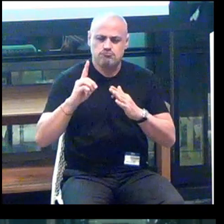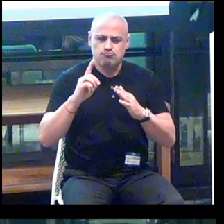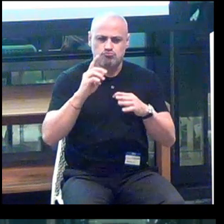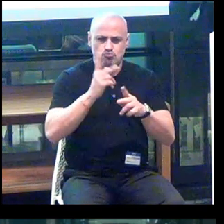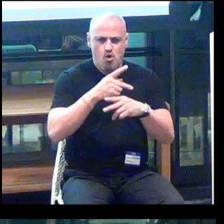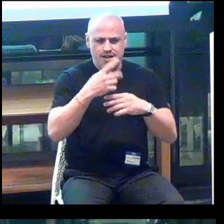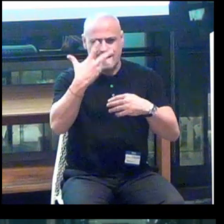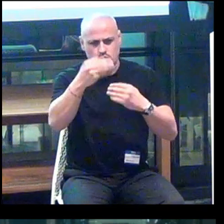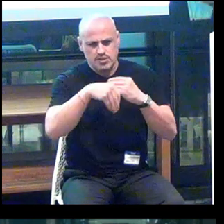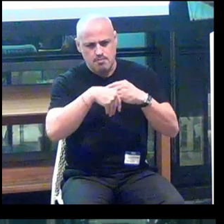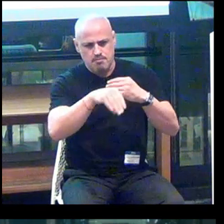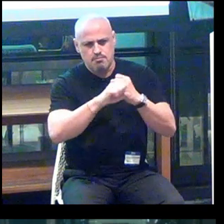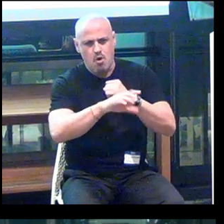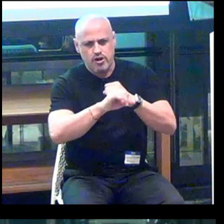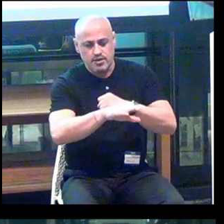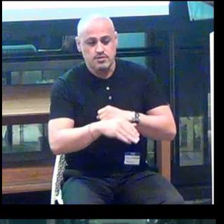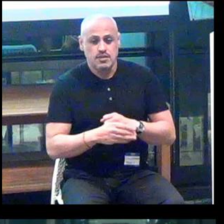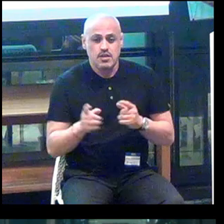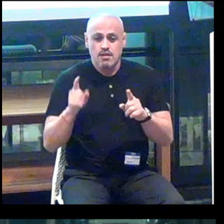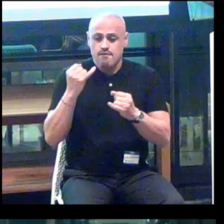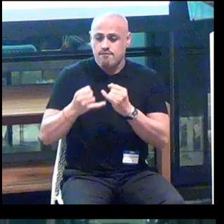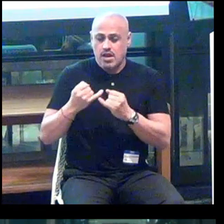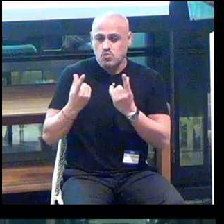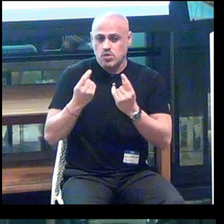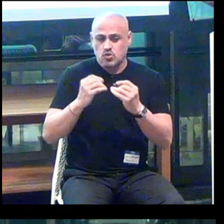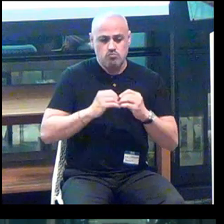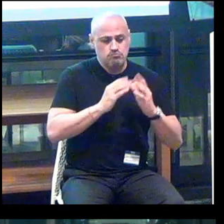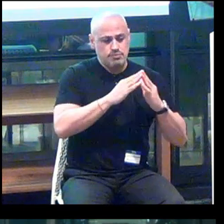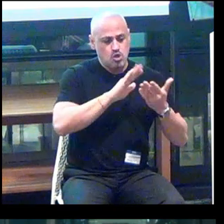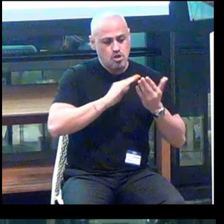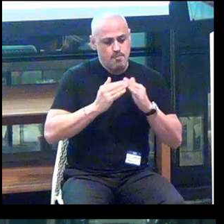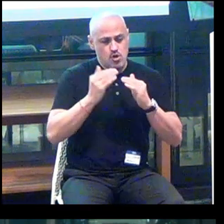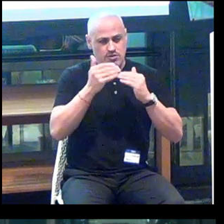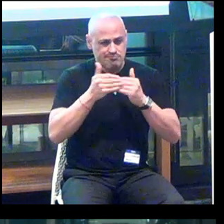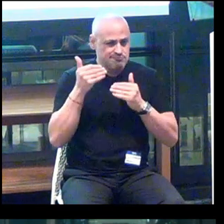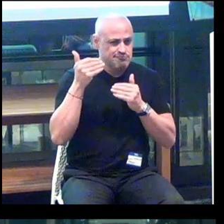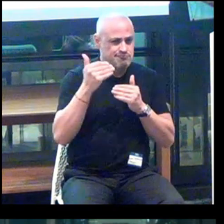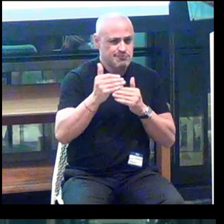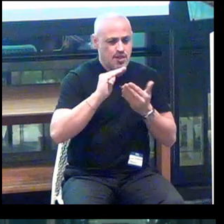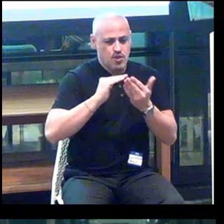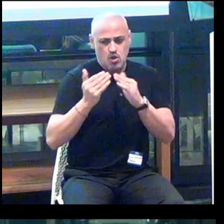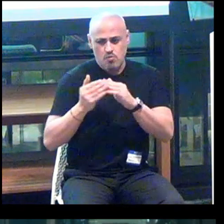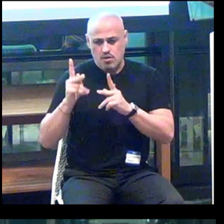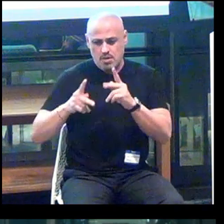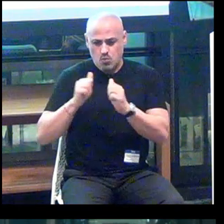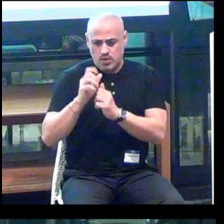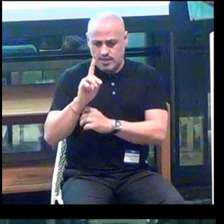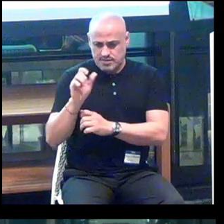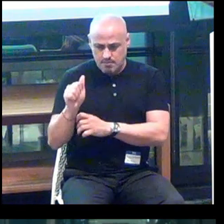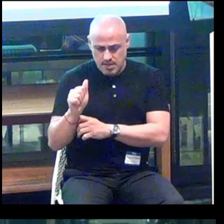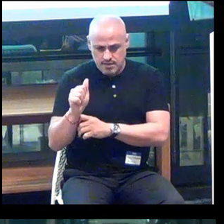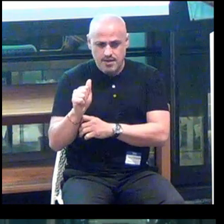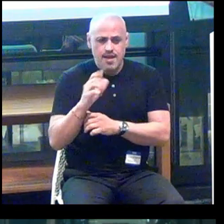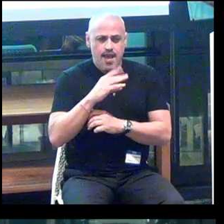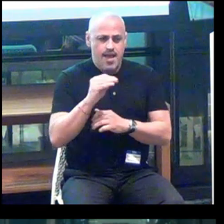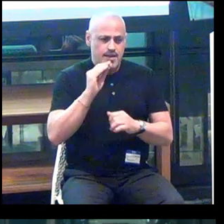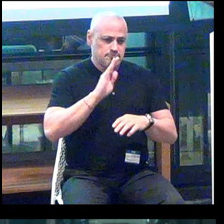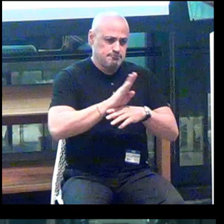And then finally we're also gonna do that by building a community beyond the community of people with disabilities and entrepreneurs.